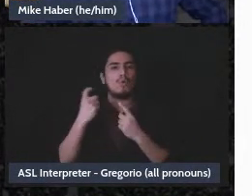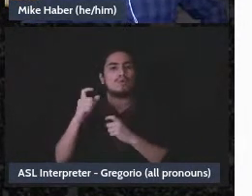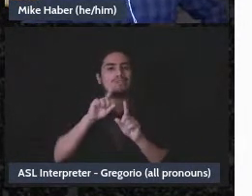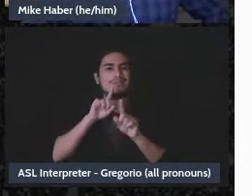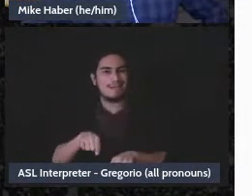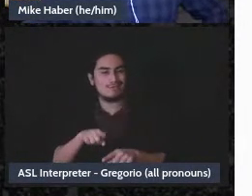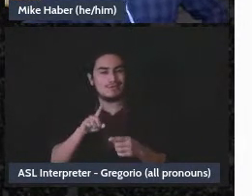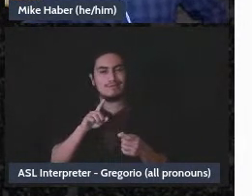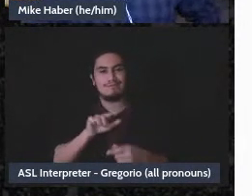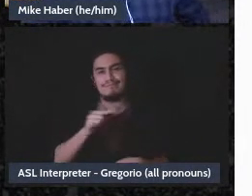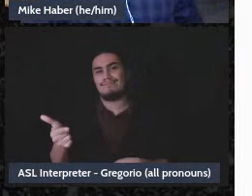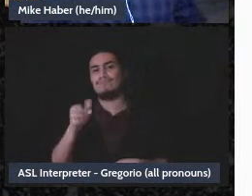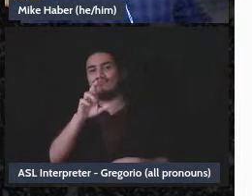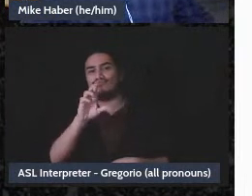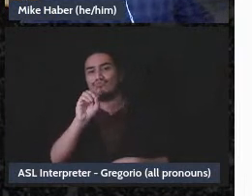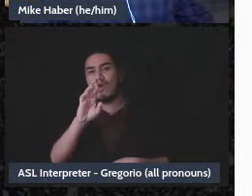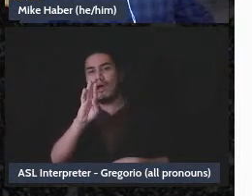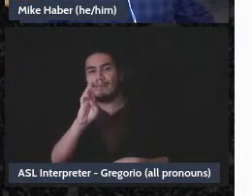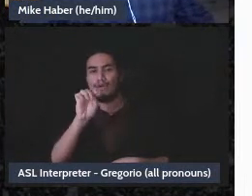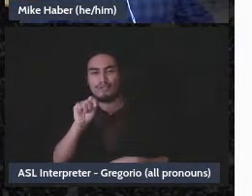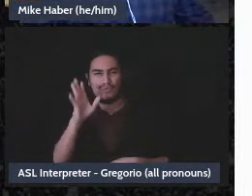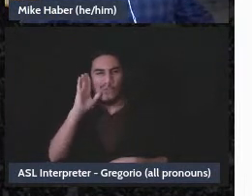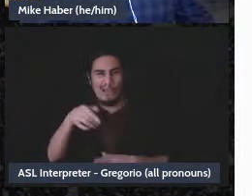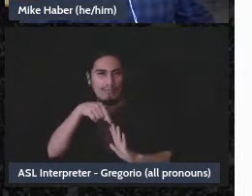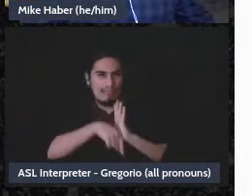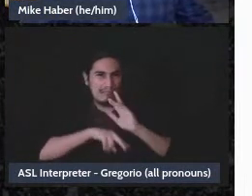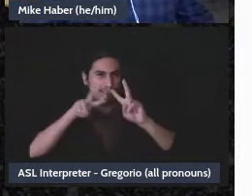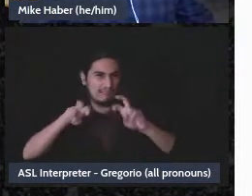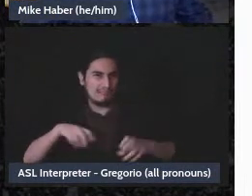Robert who's going to dig deeper into those considerations. But